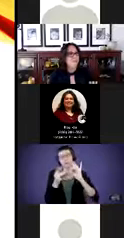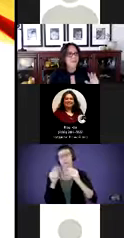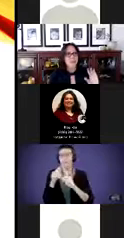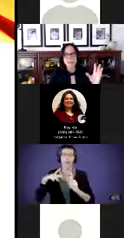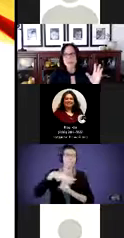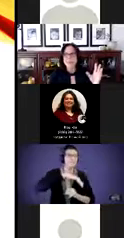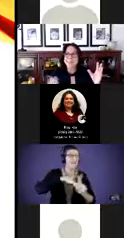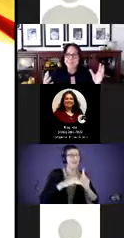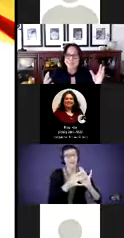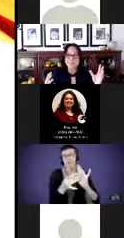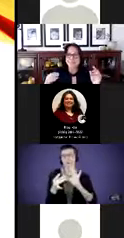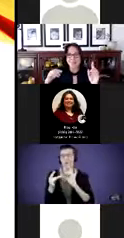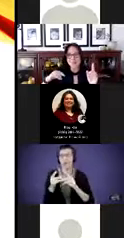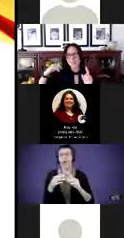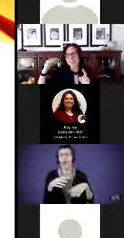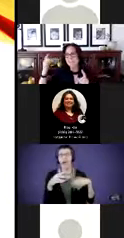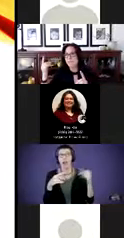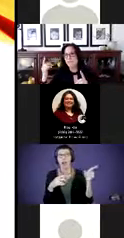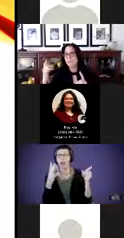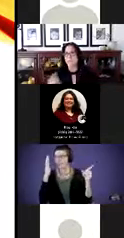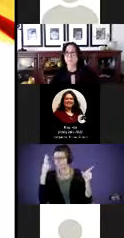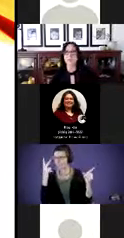There's a tree. Do you see that tree? That tree looks different from this tree.